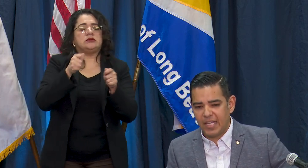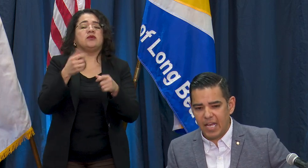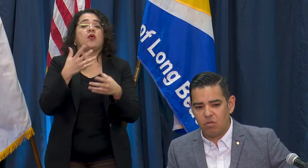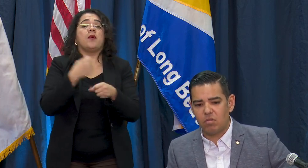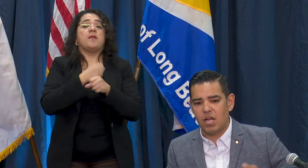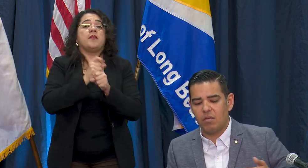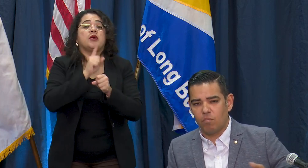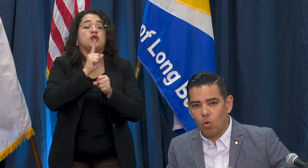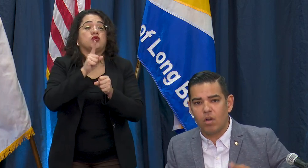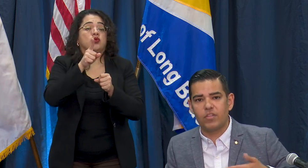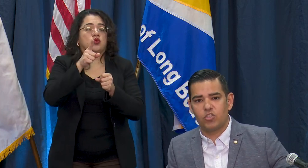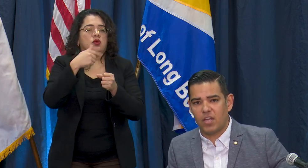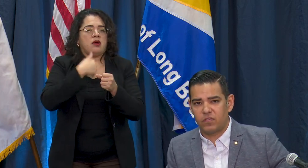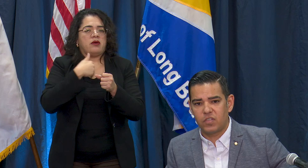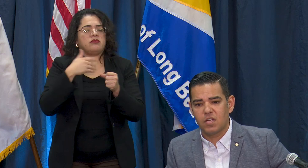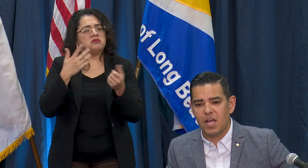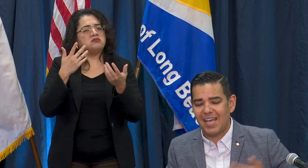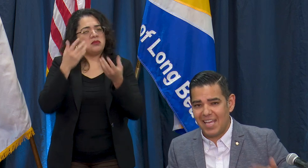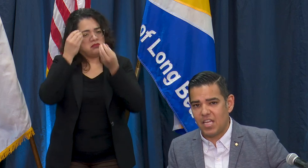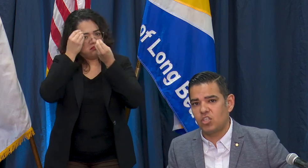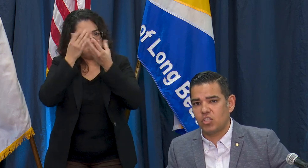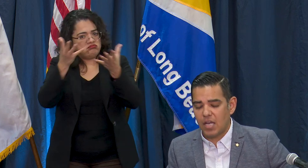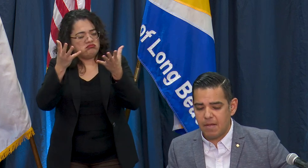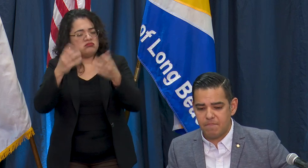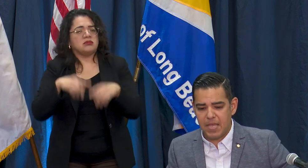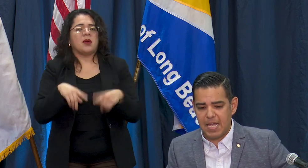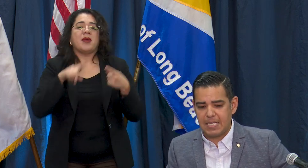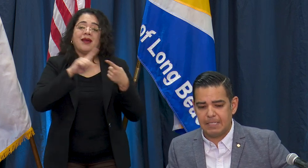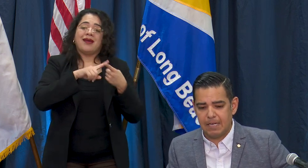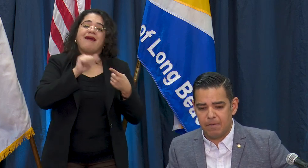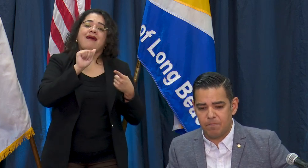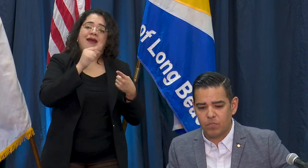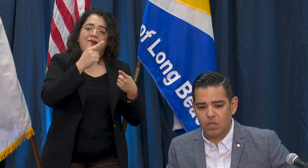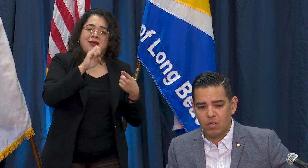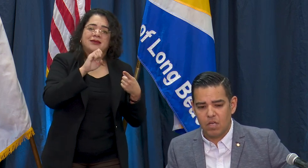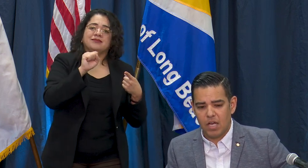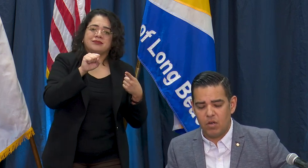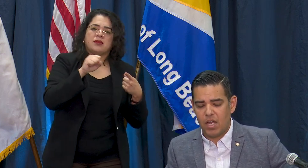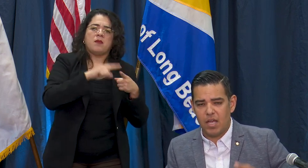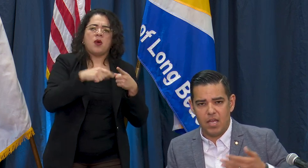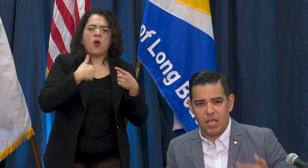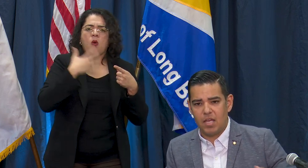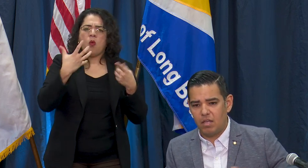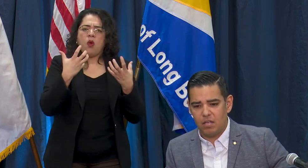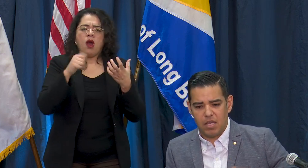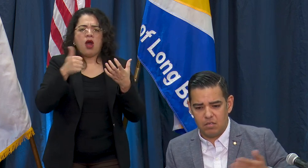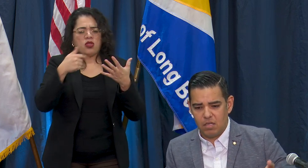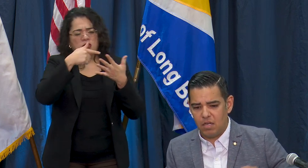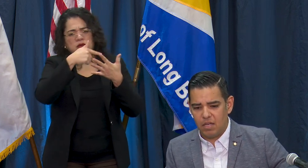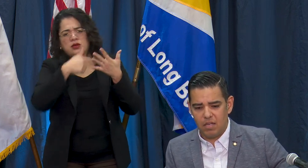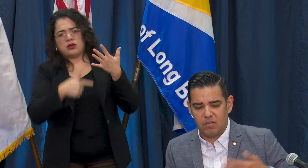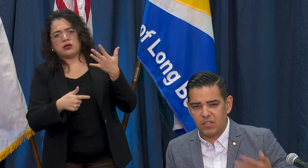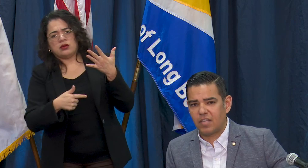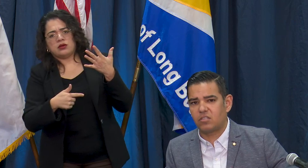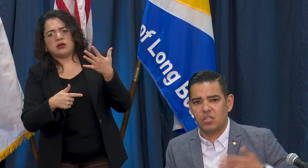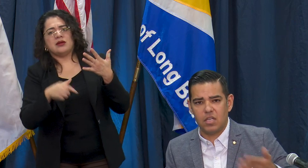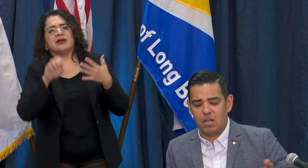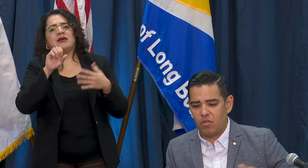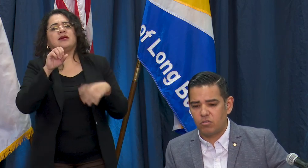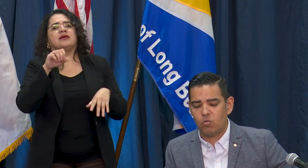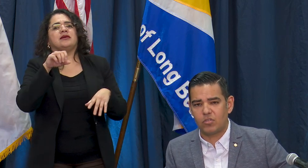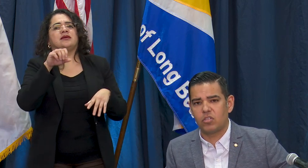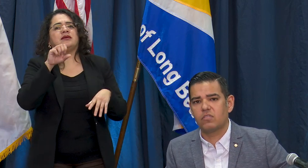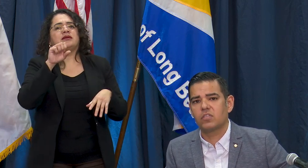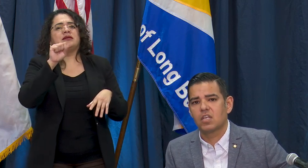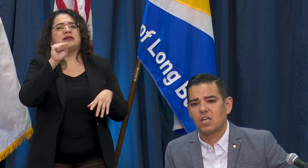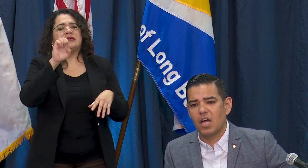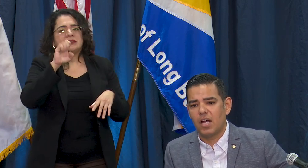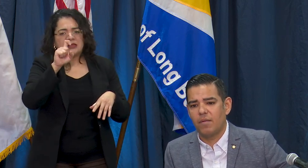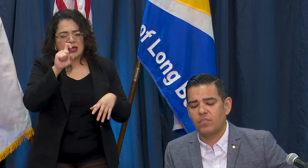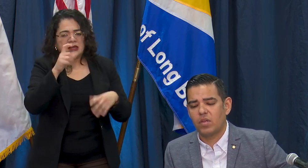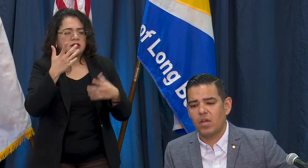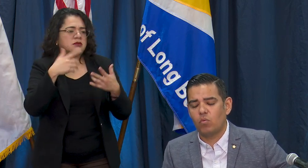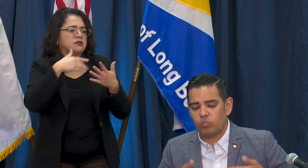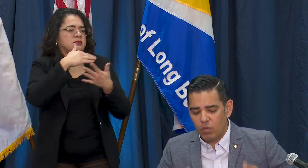getting out more than just age and sex and those questions. We